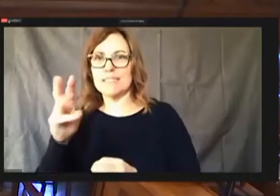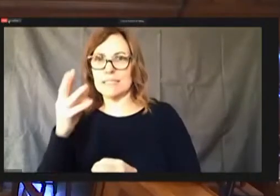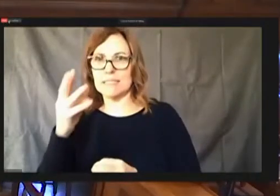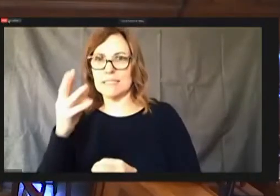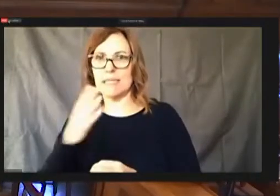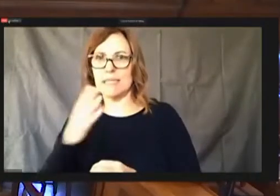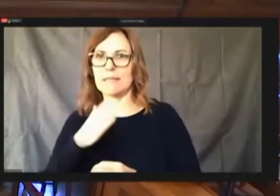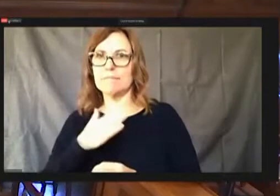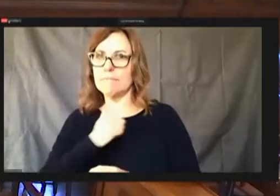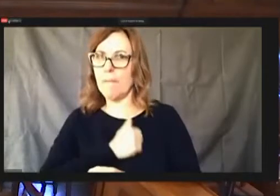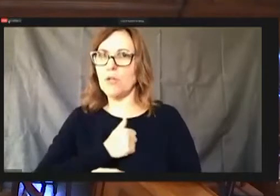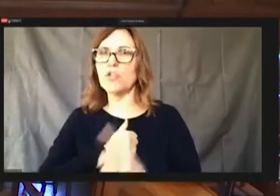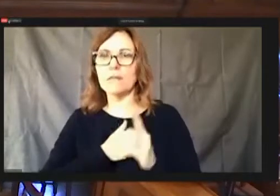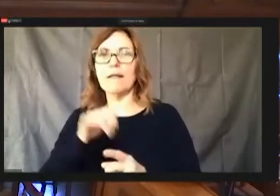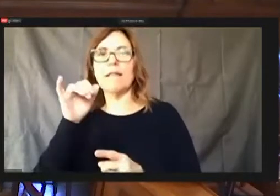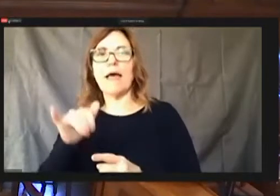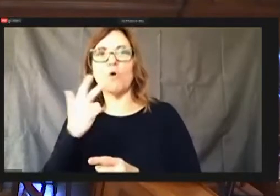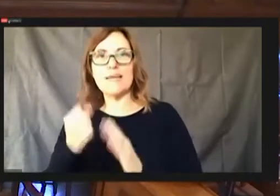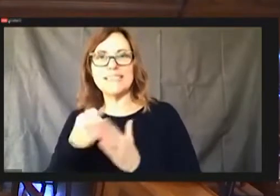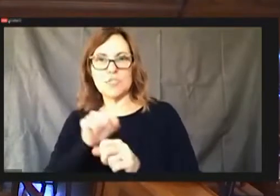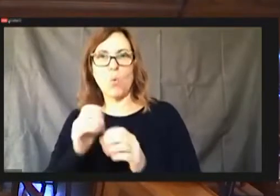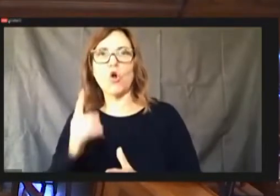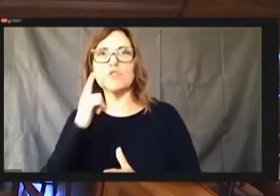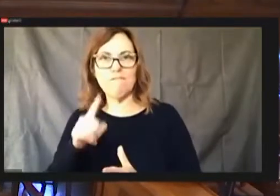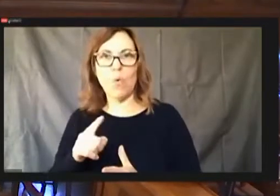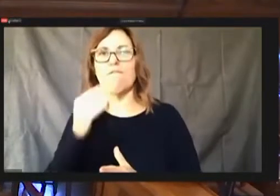era was true proof, second session.